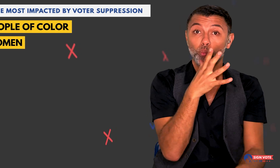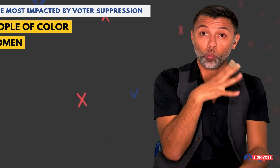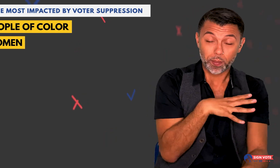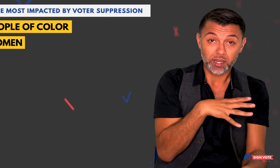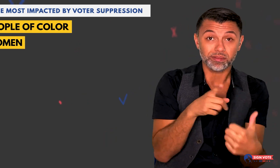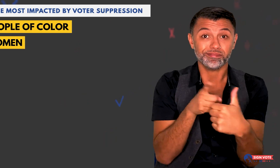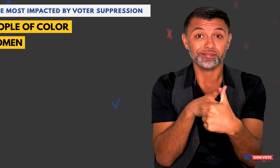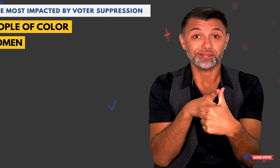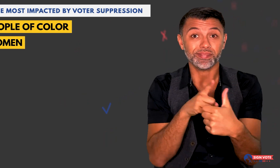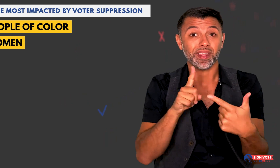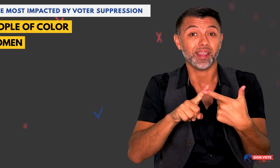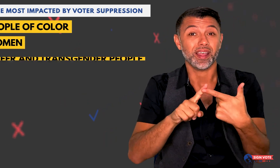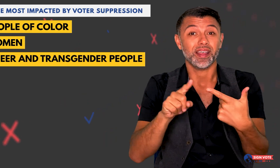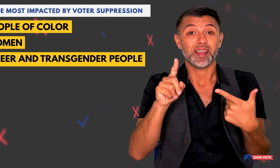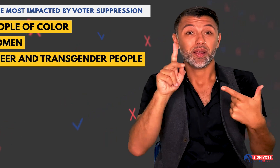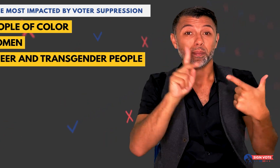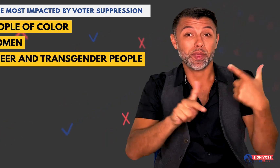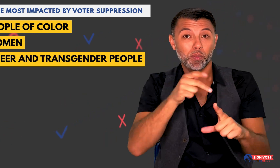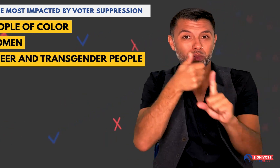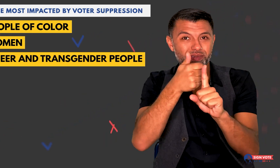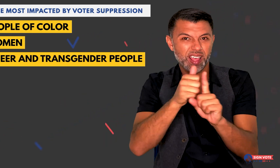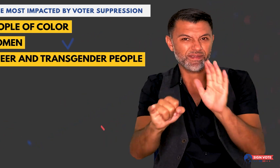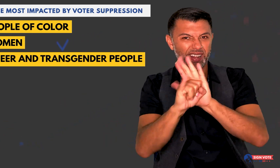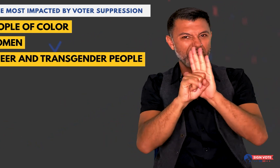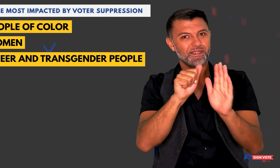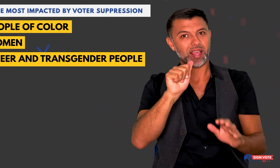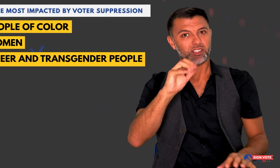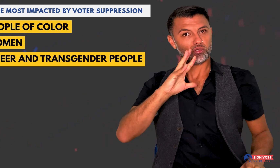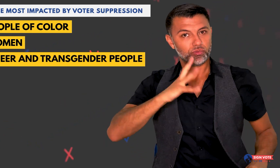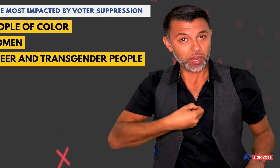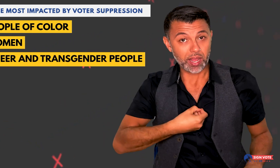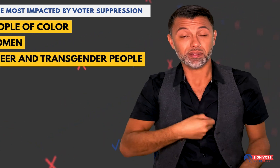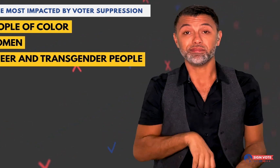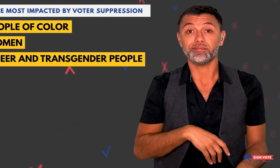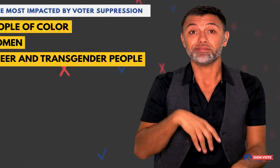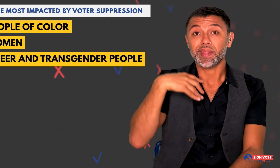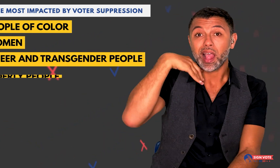women, people who self-identify as transgender,